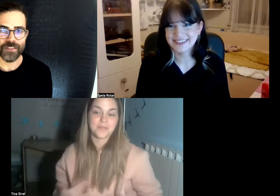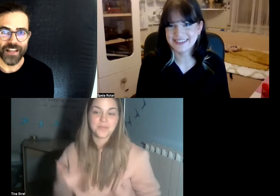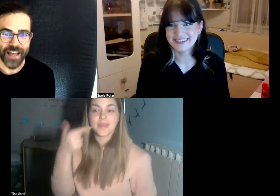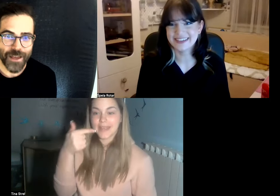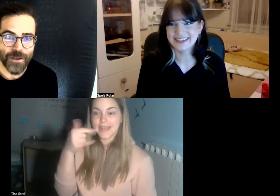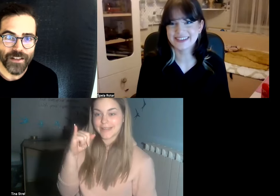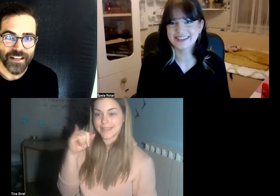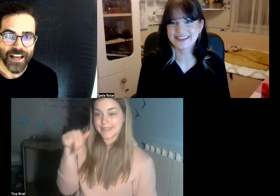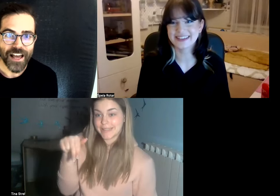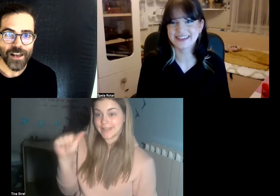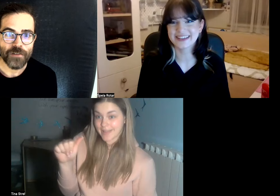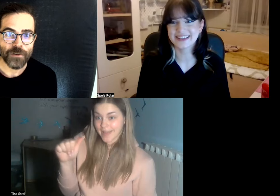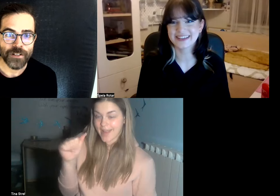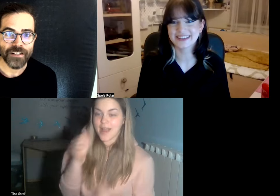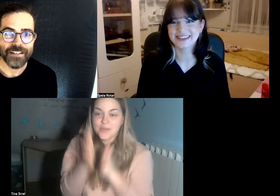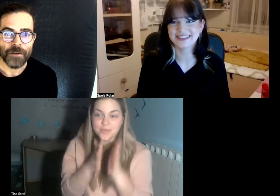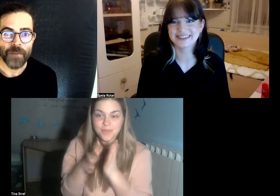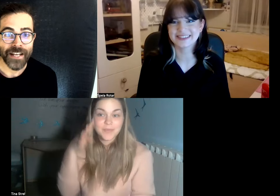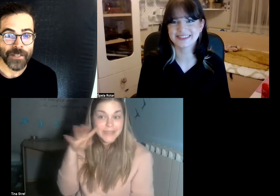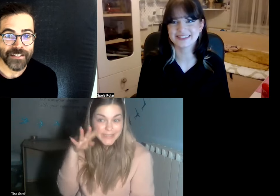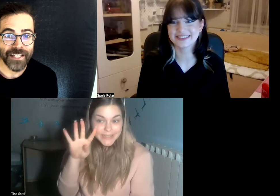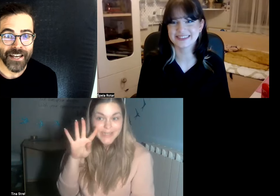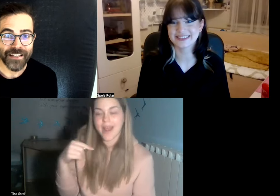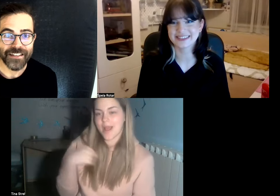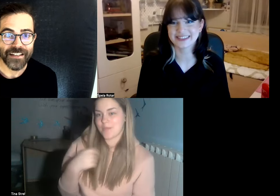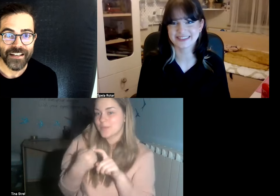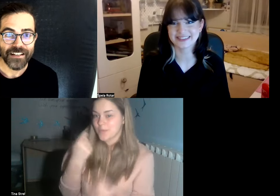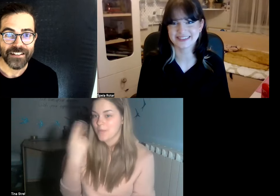hello everyone My name is Christina